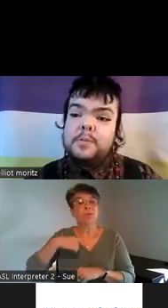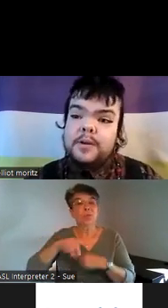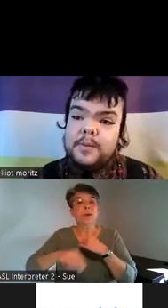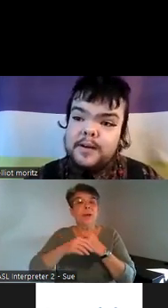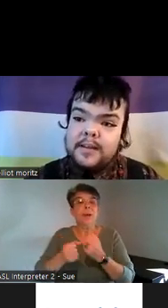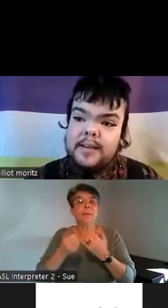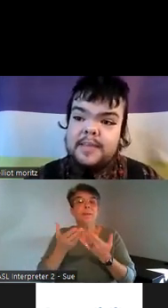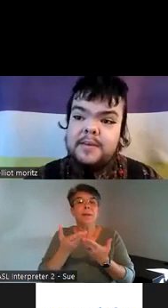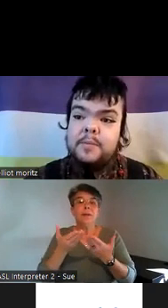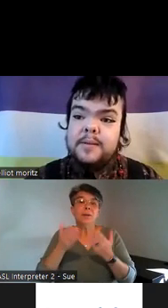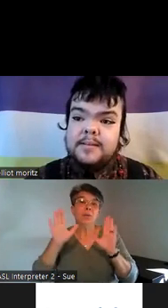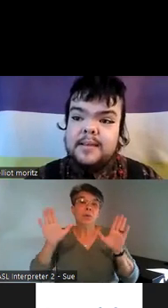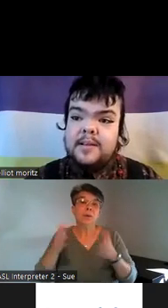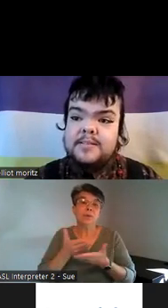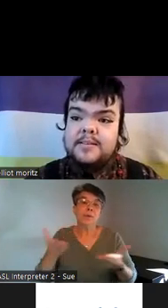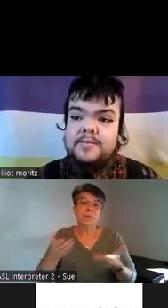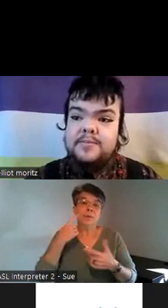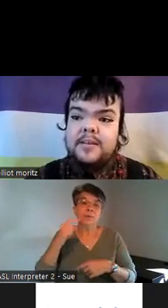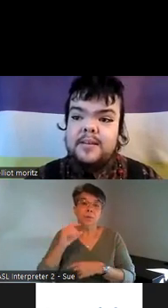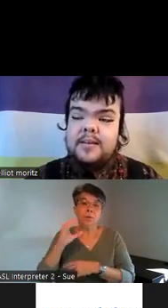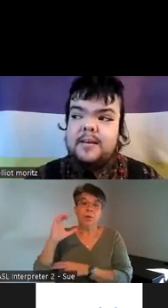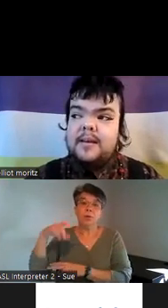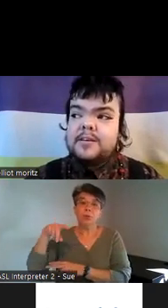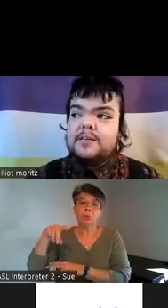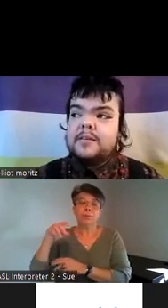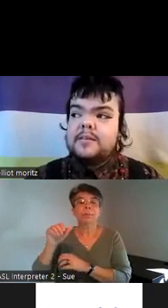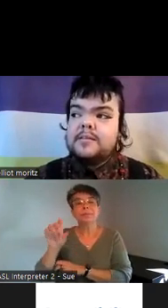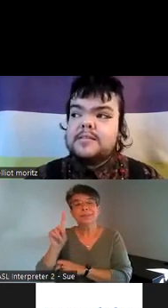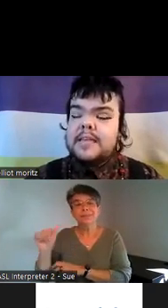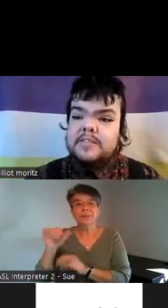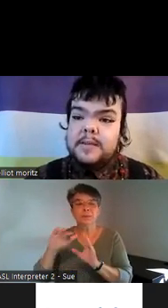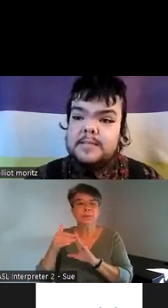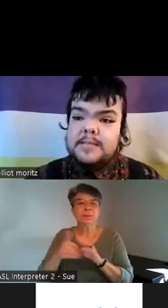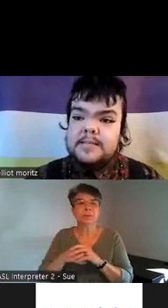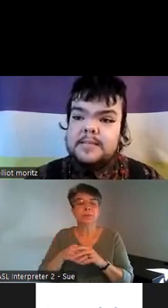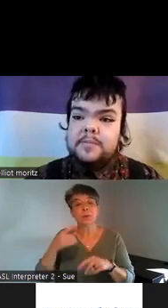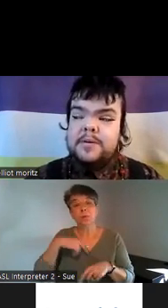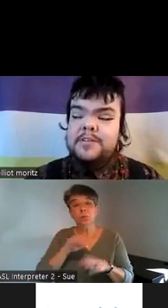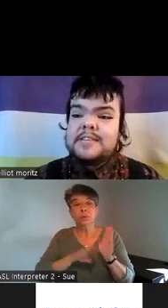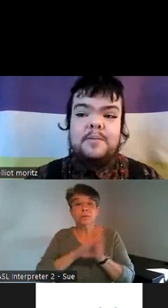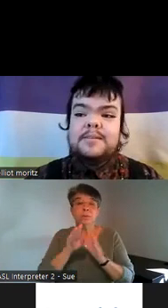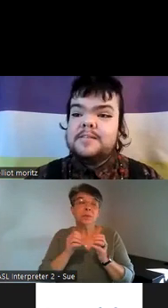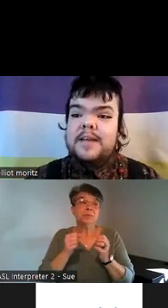the career Community I think we're building lots of safe spaces and there's countless